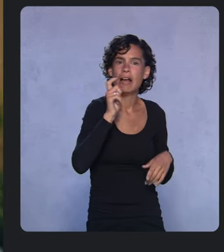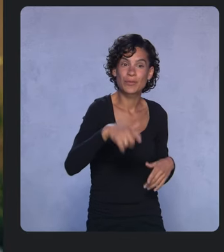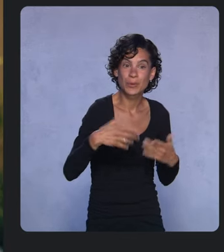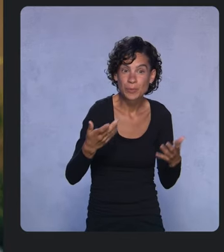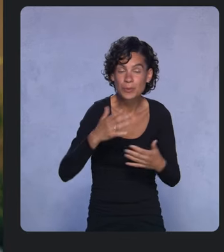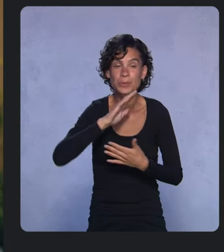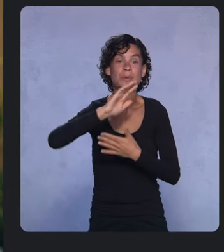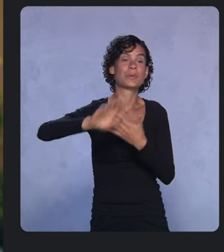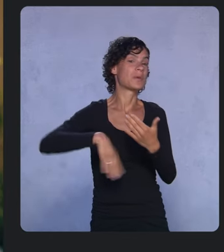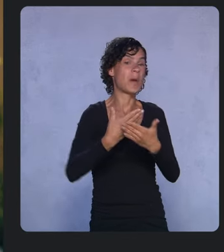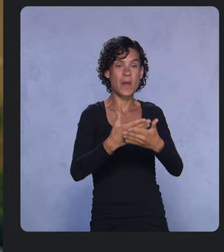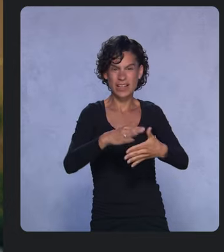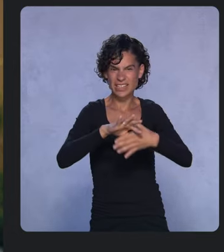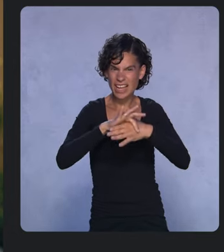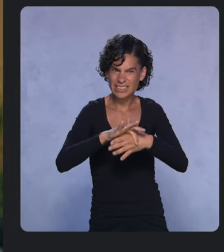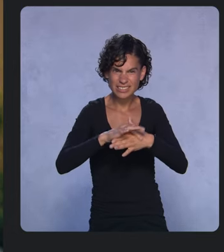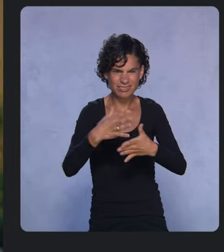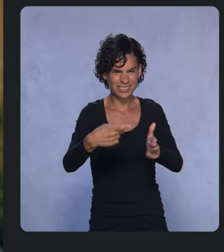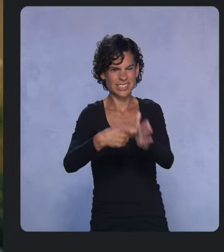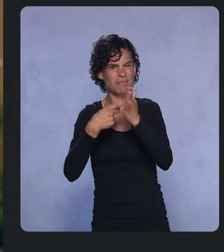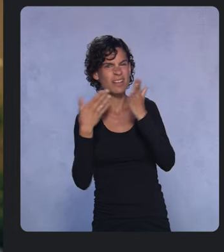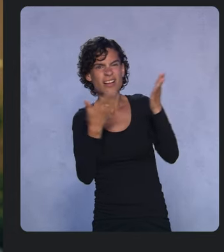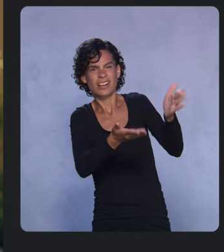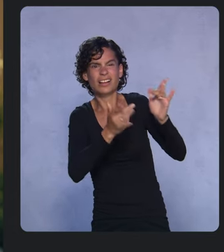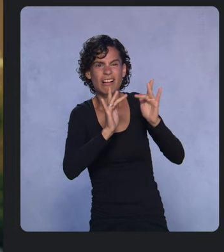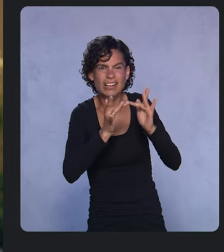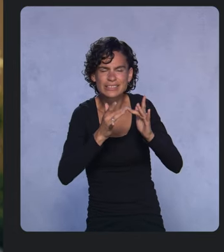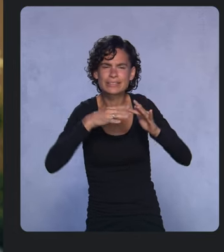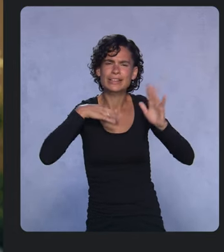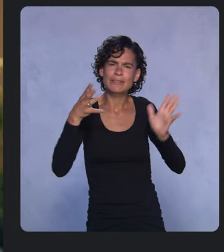So I encourage you to step outside of your comfort zone and explore something new.